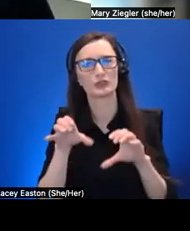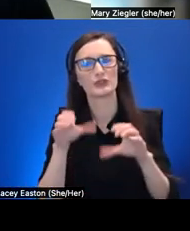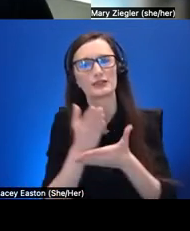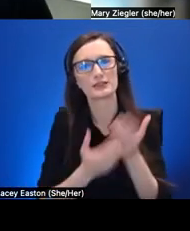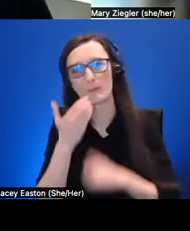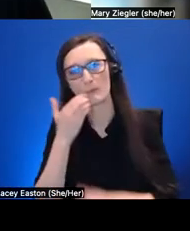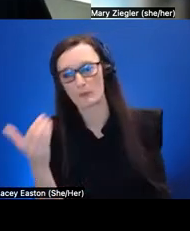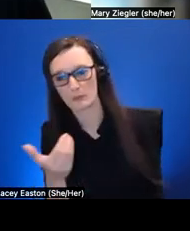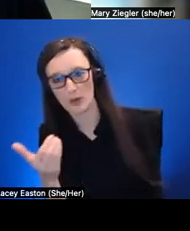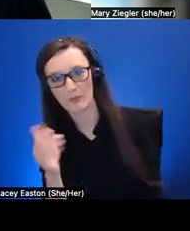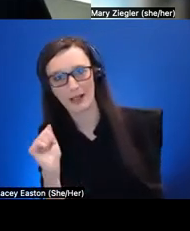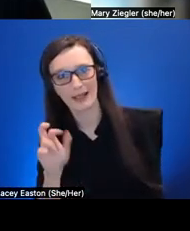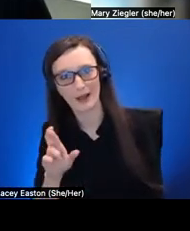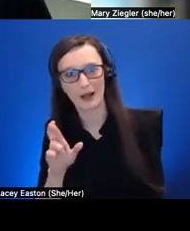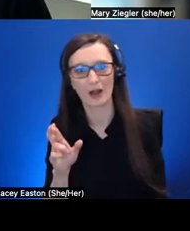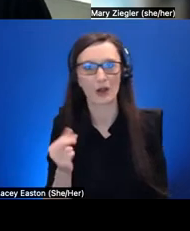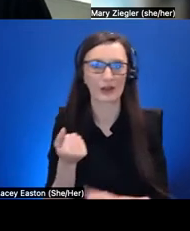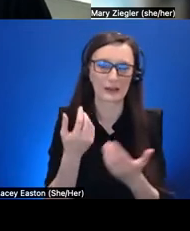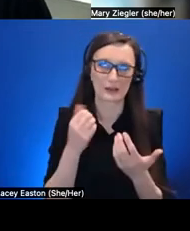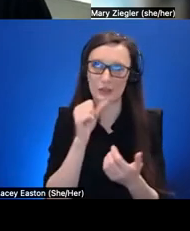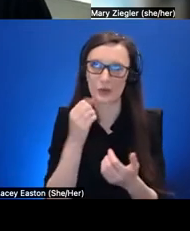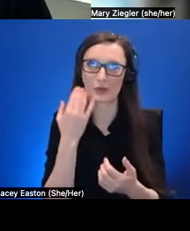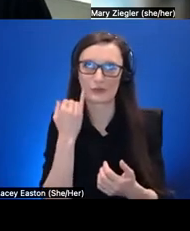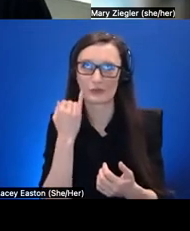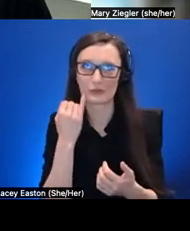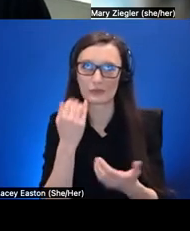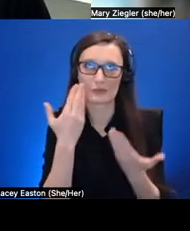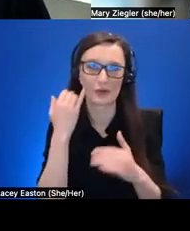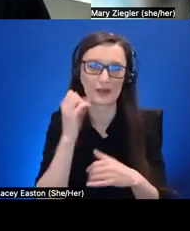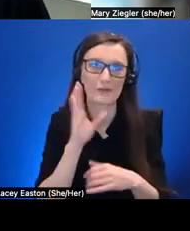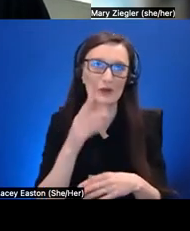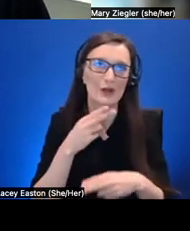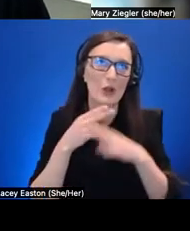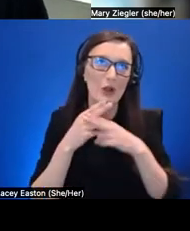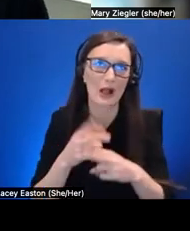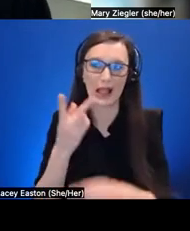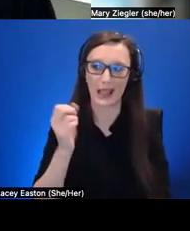really call it web ar but thinking through how people were able to access some content uh yeah